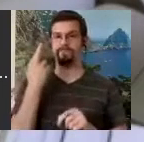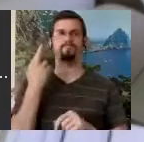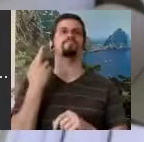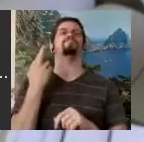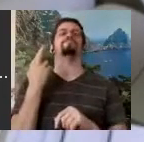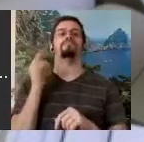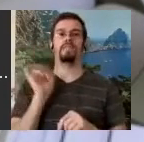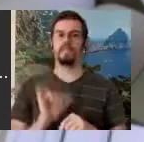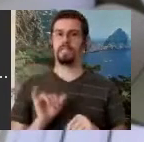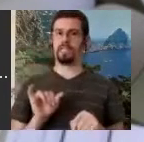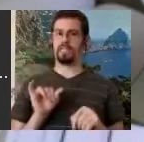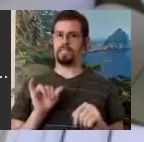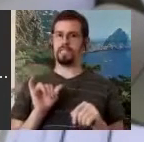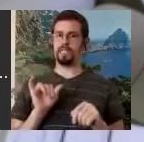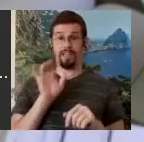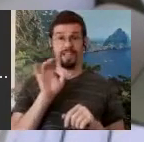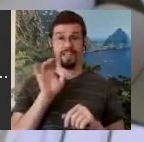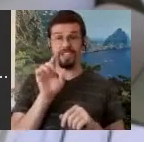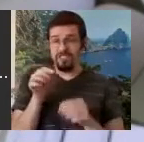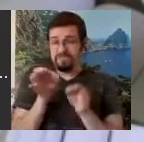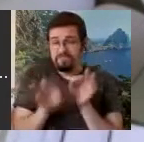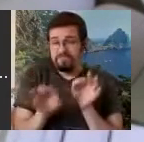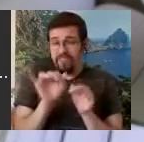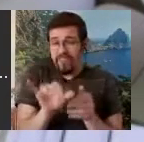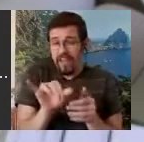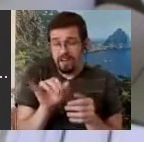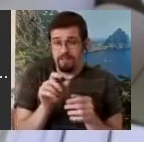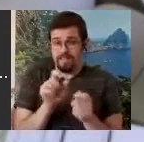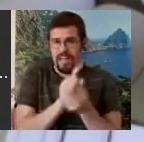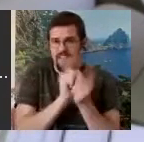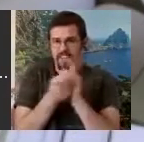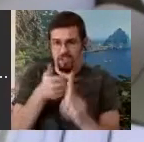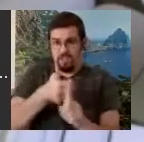that evolution. It is a story in its own right but of course we can't talk